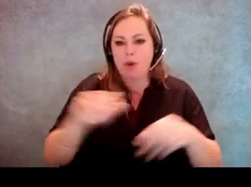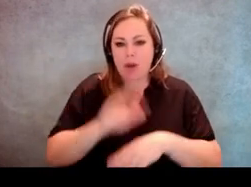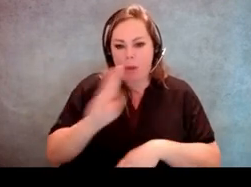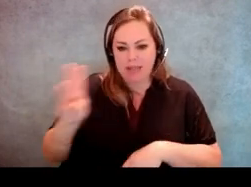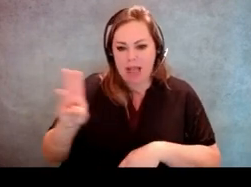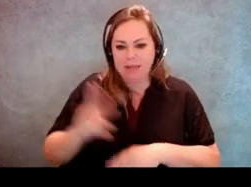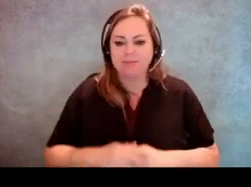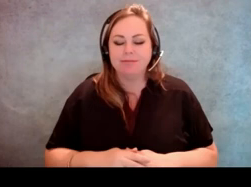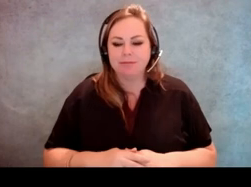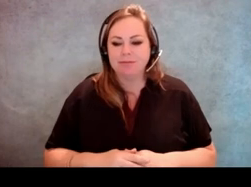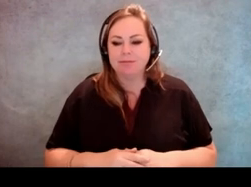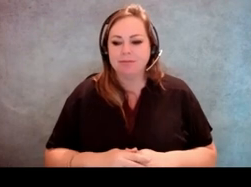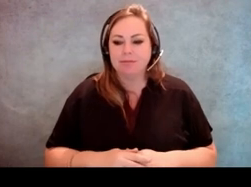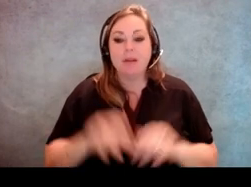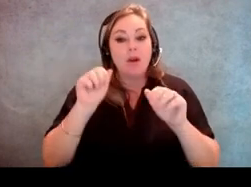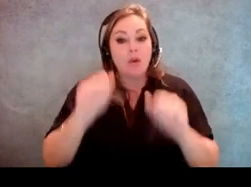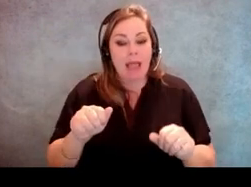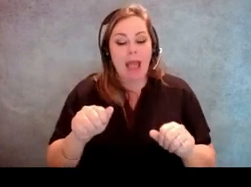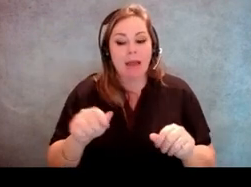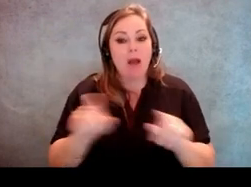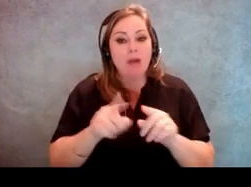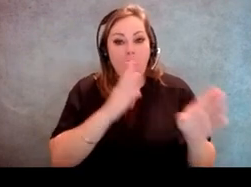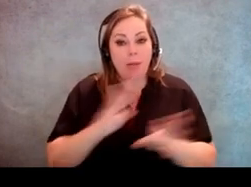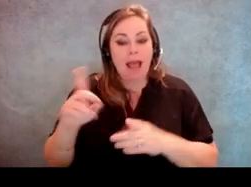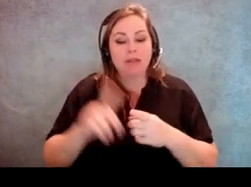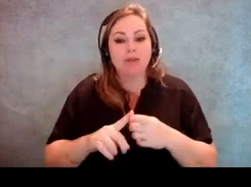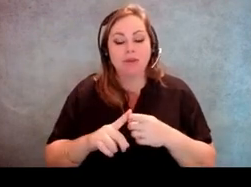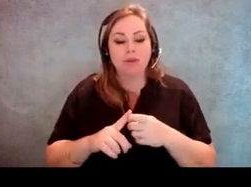and we can also plan to send it